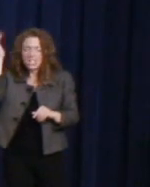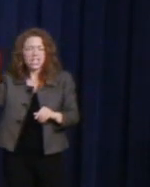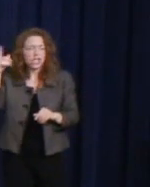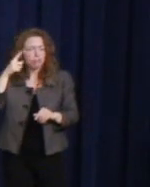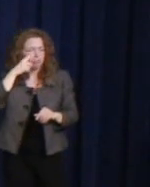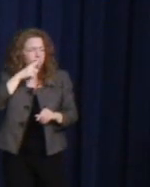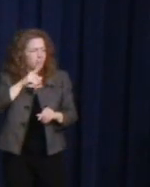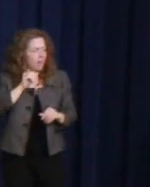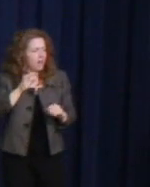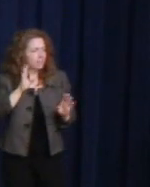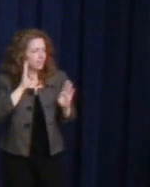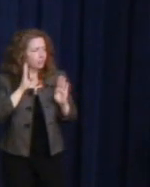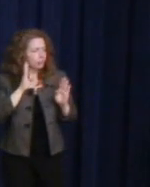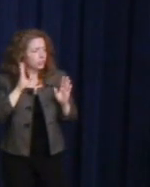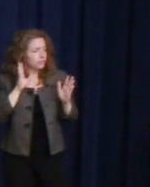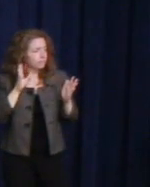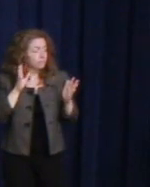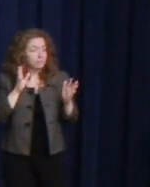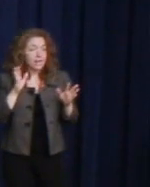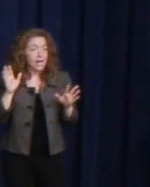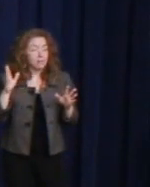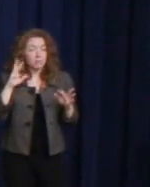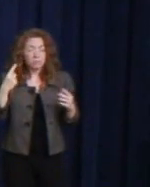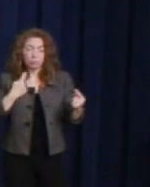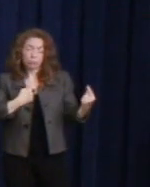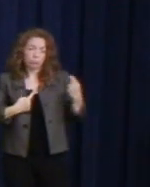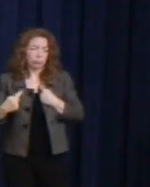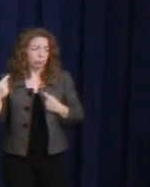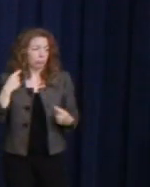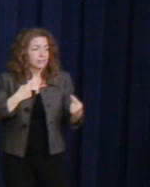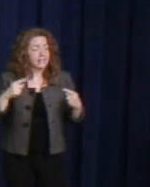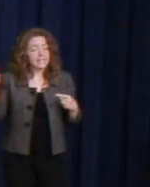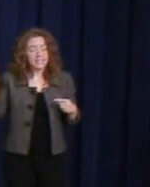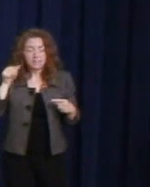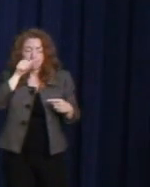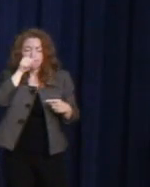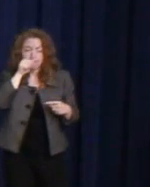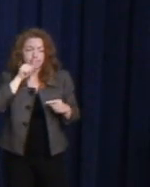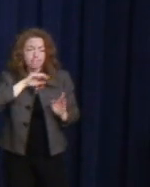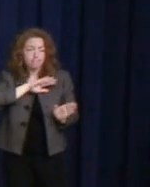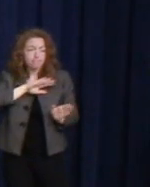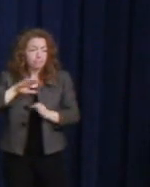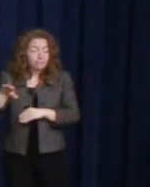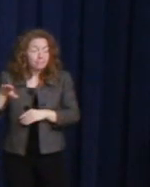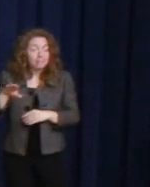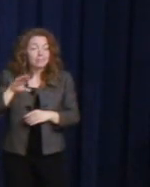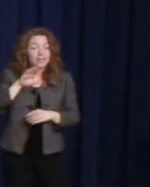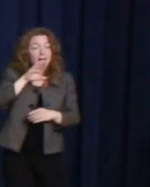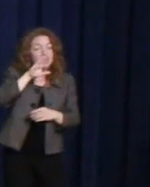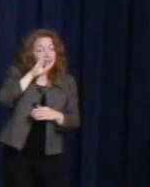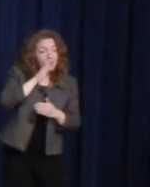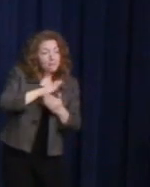He weathered the insults. He shrugged off the death threats.